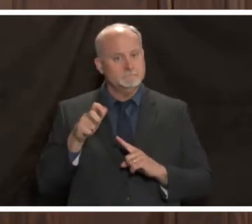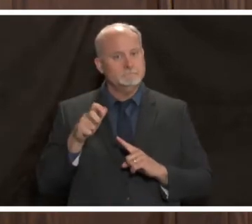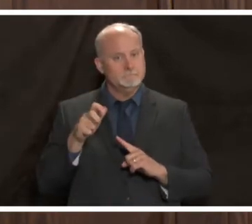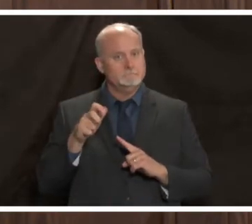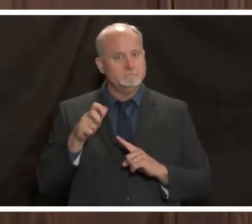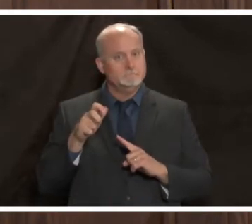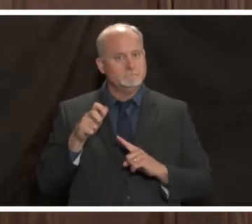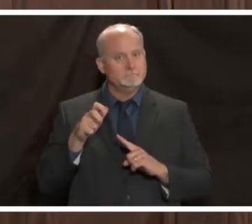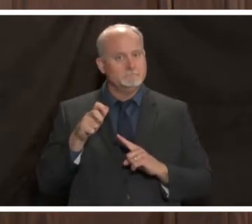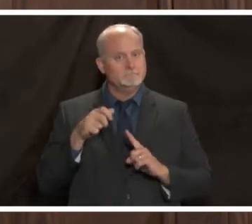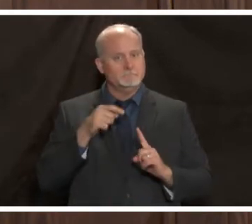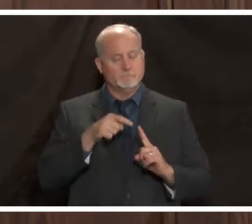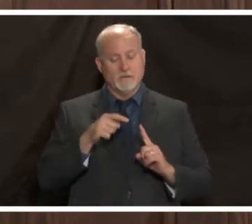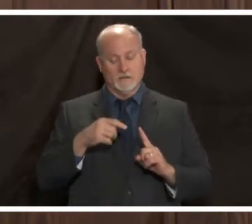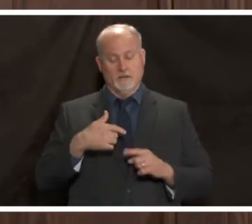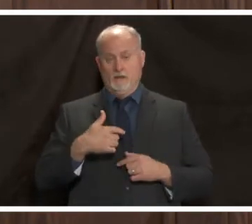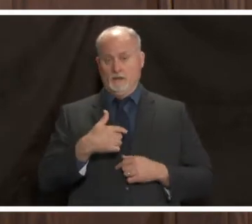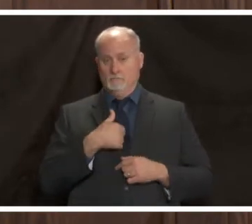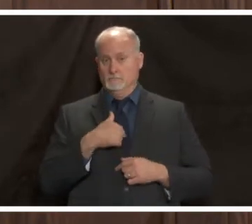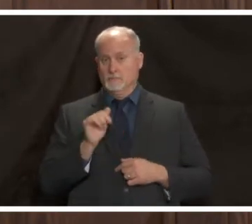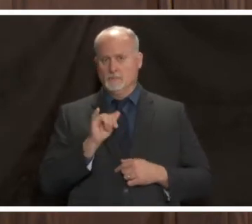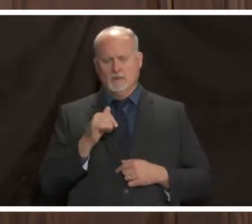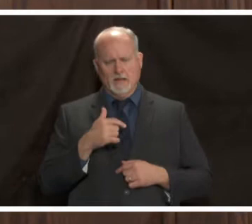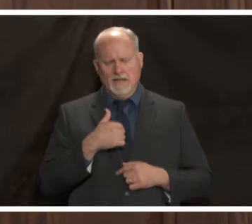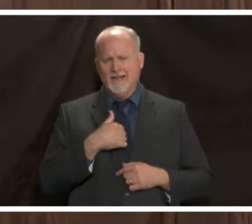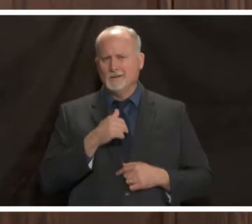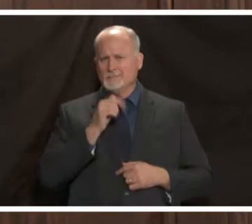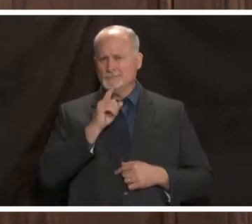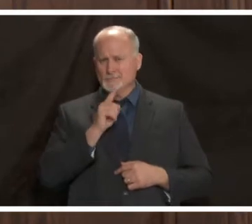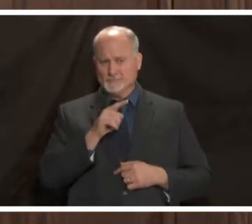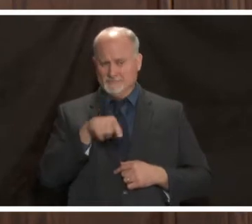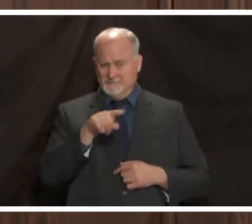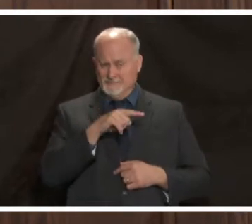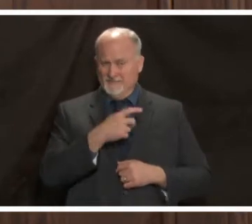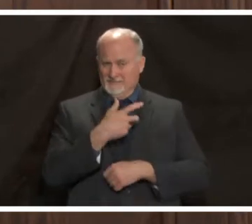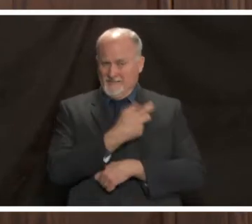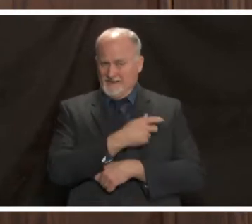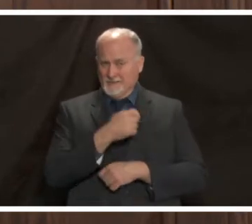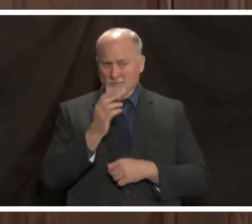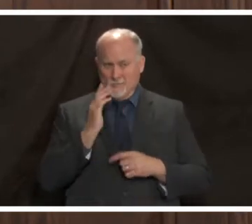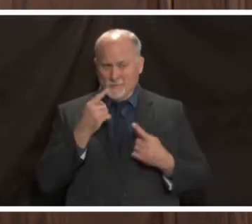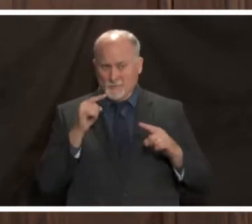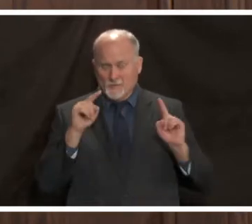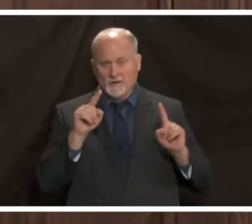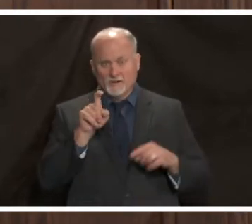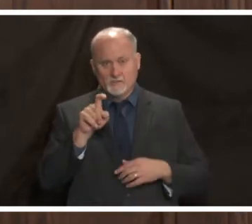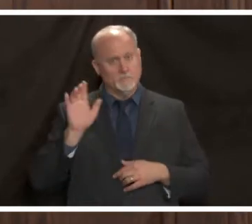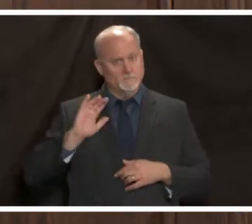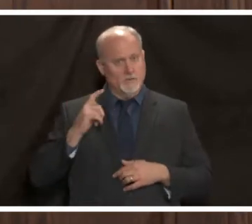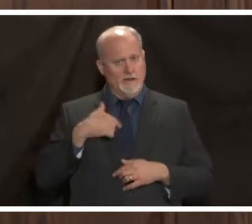most of us myself included i wasn't sure that these vaccines would even work i thought they